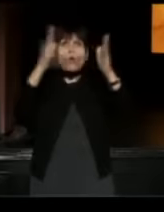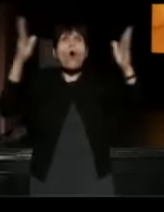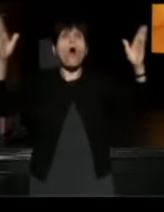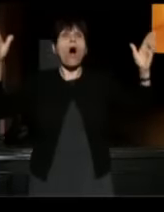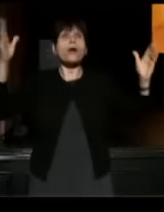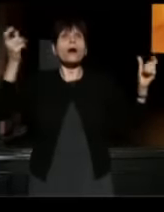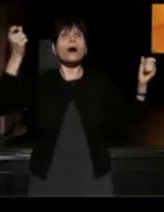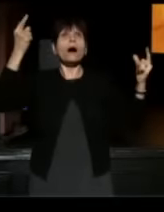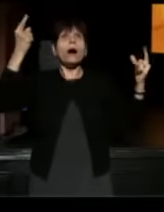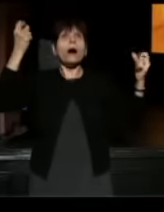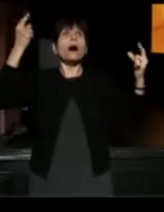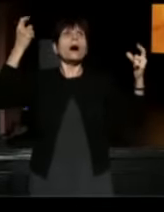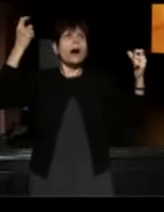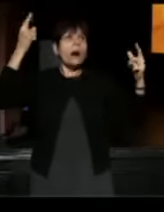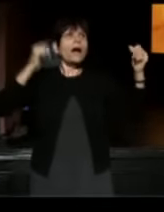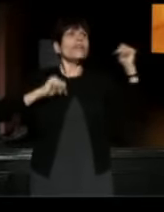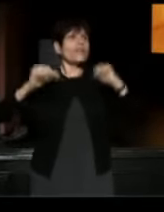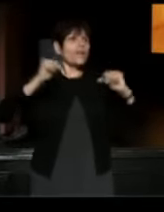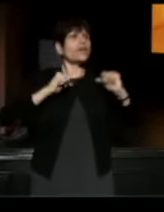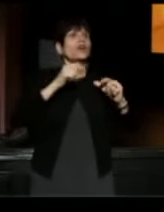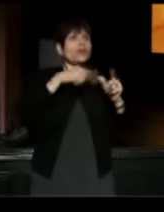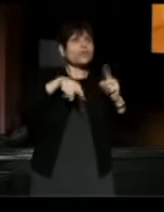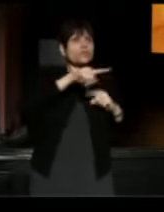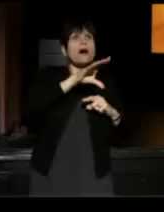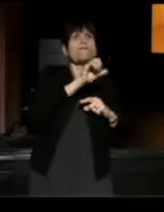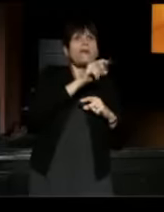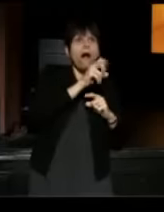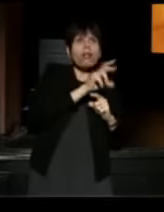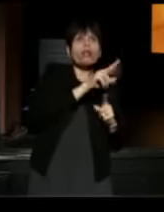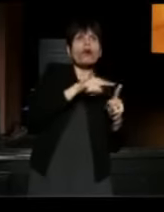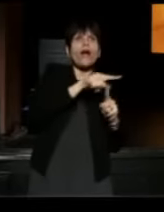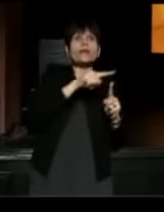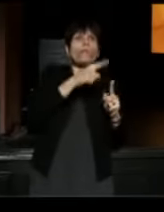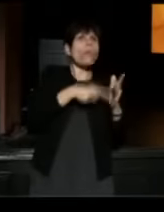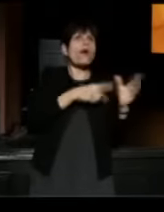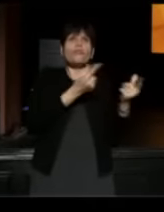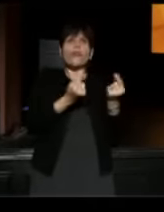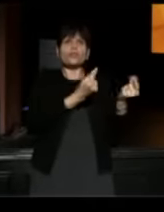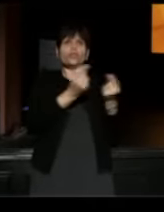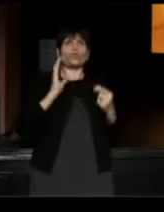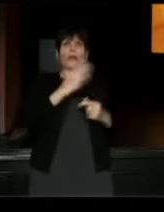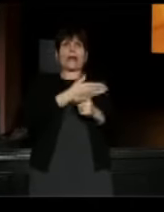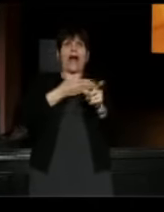of theaters of color and the role that they play in our field. What I'm about to share with you now is a sneak peak,